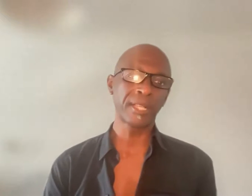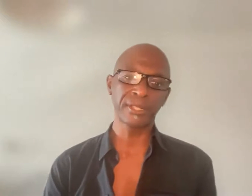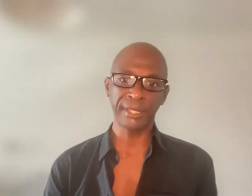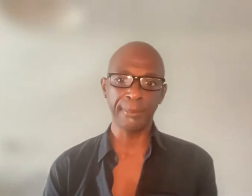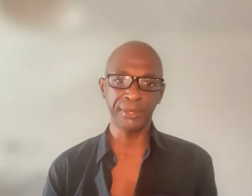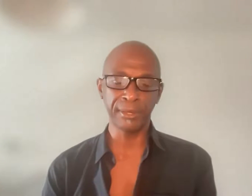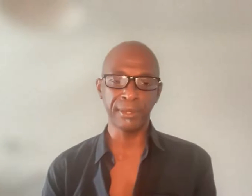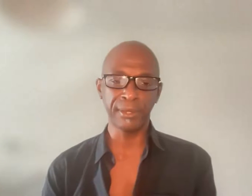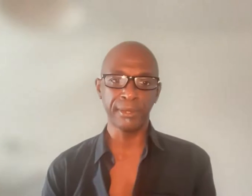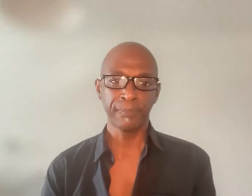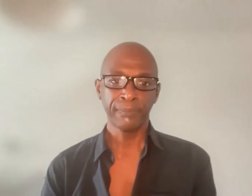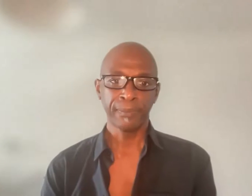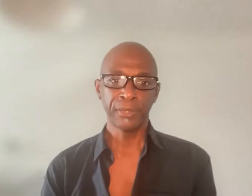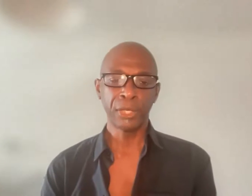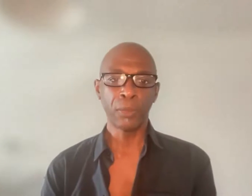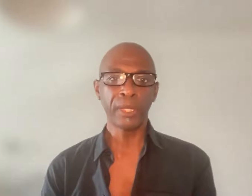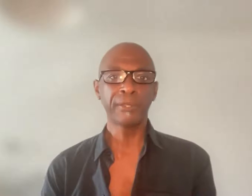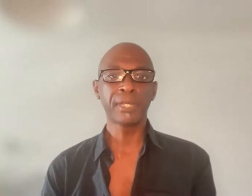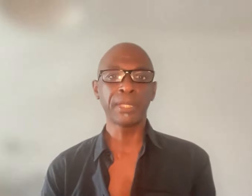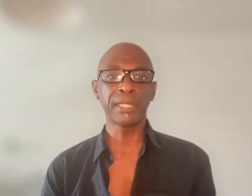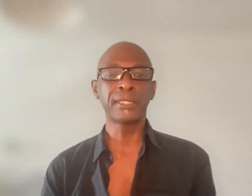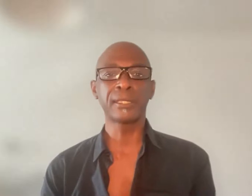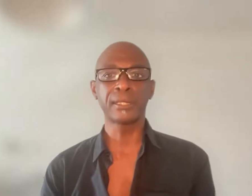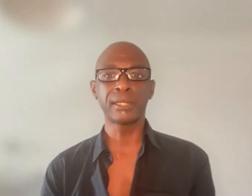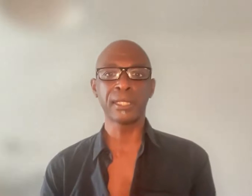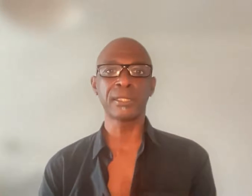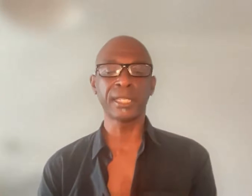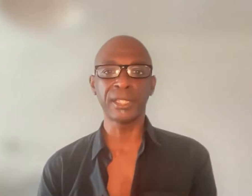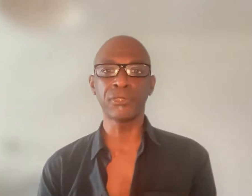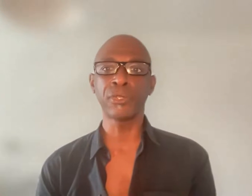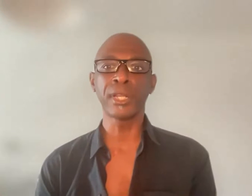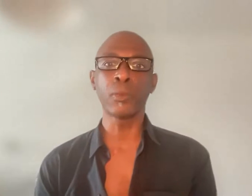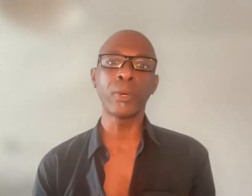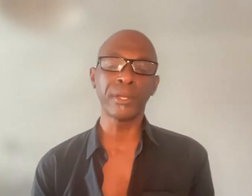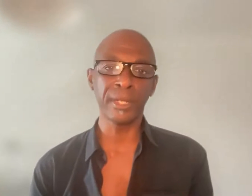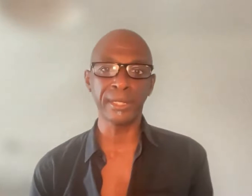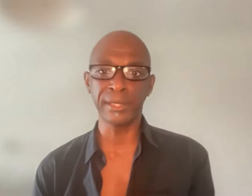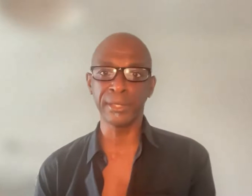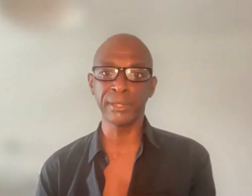concepts of presence and absence. If something doesn't exist or you're not aware that it exists, then it is